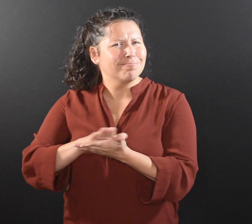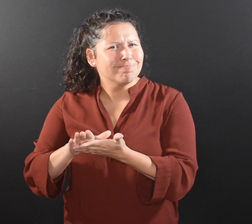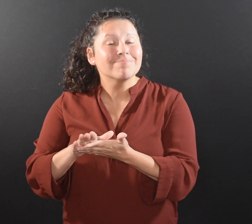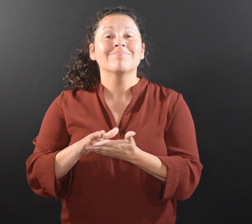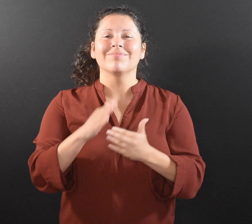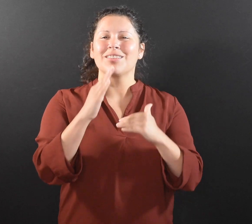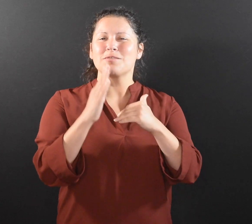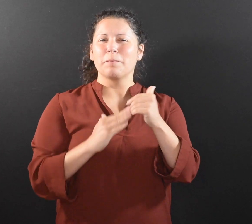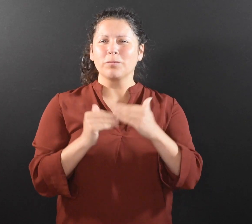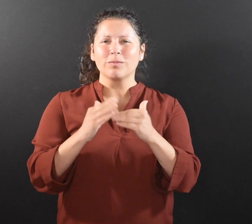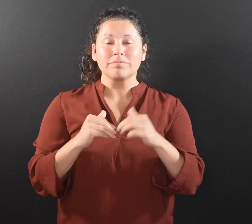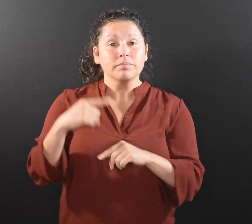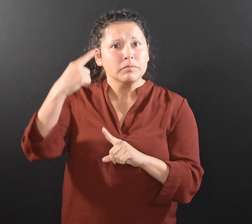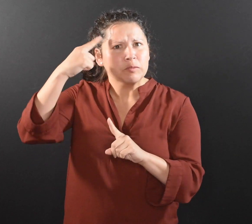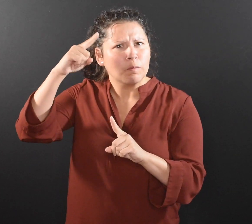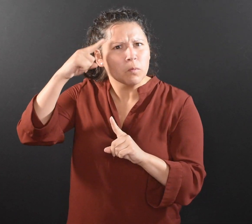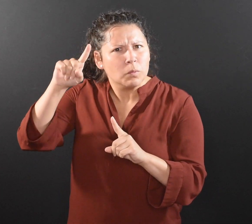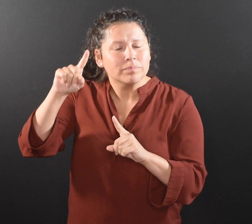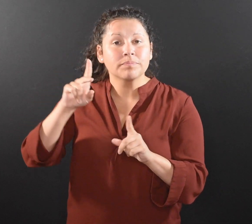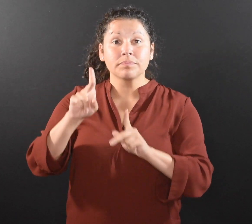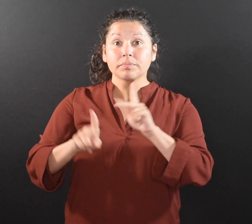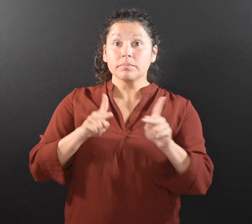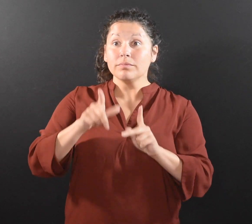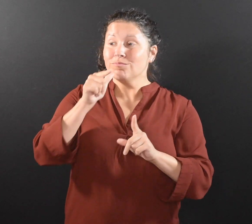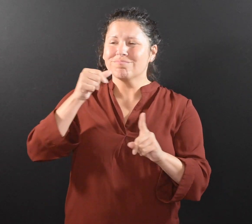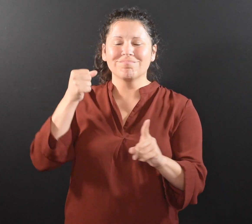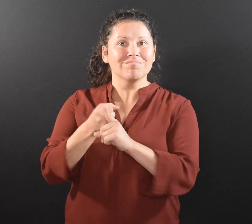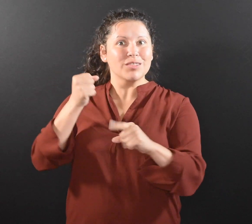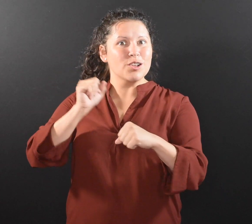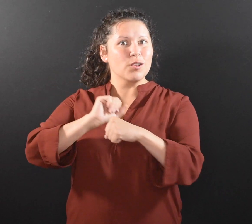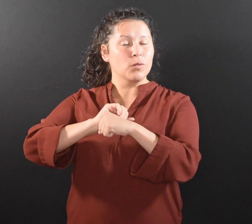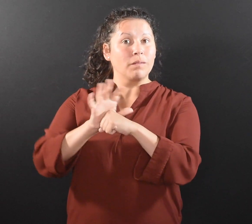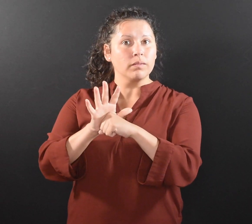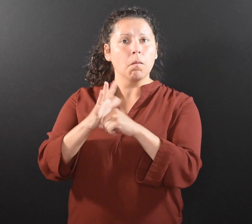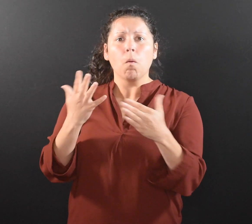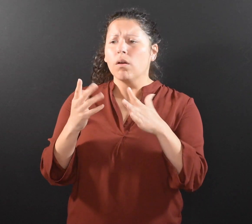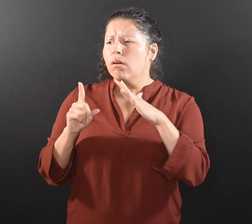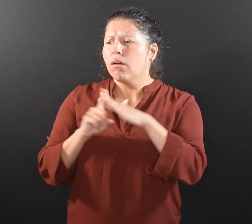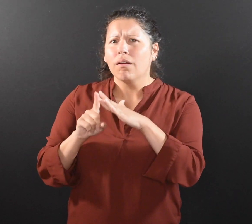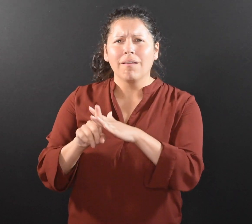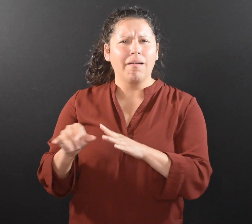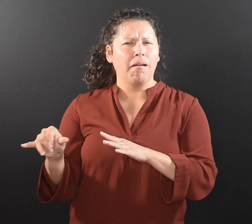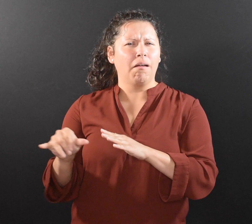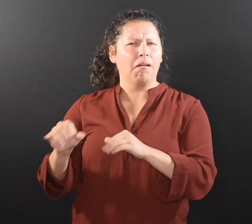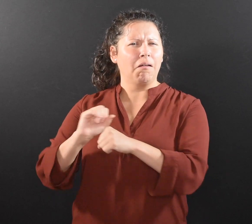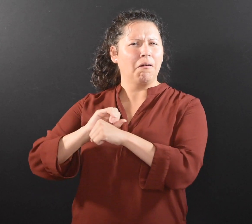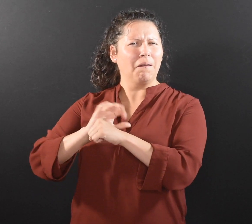to stay for people who test positive for COVID-19 or who have COVID-19 symptoms.